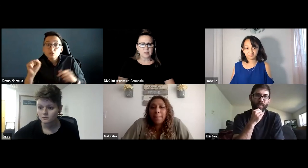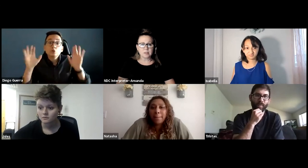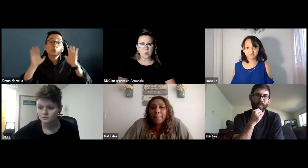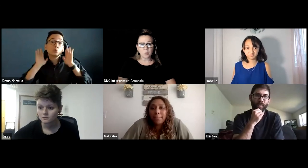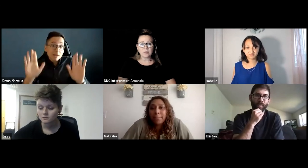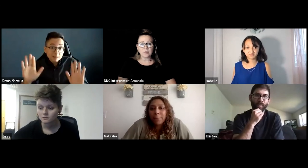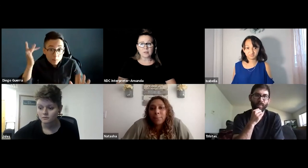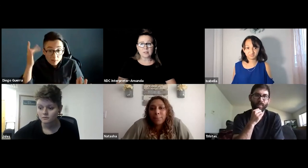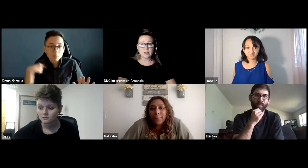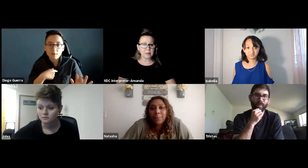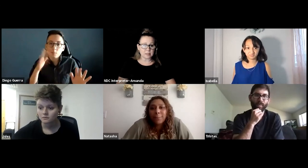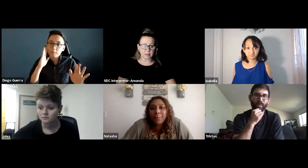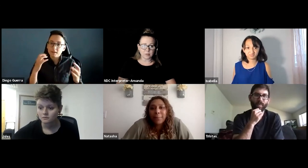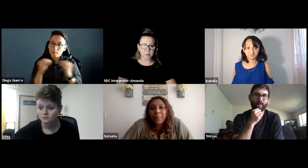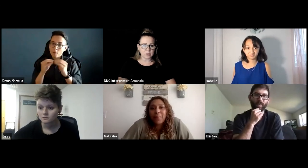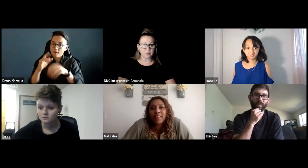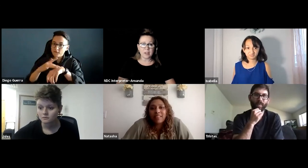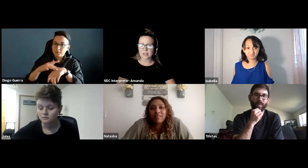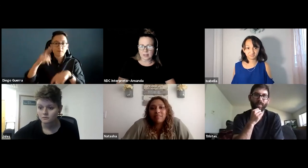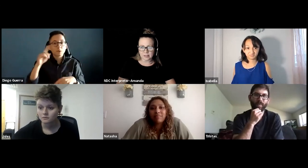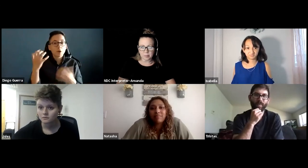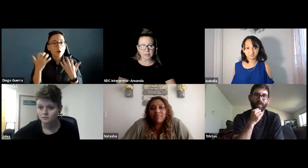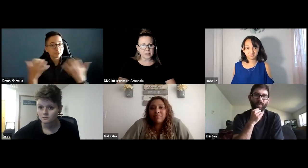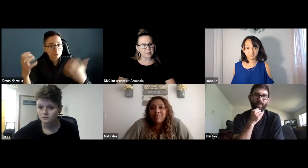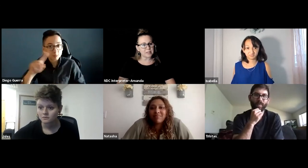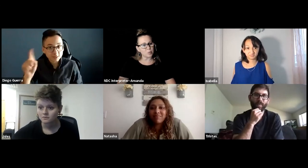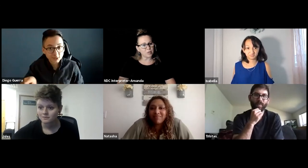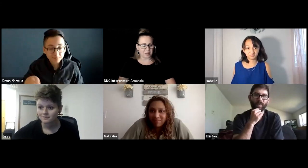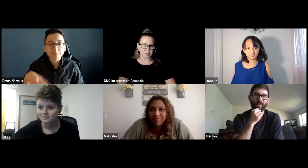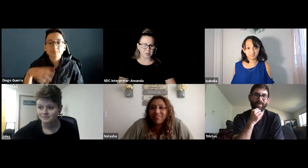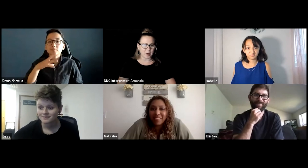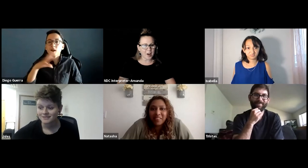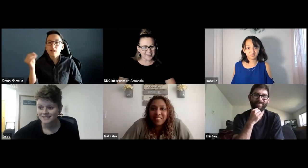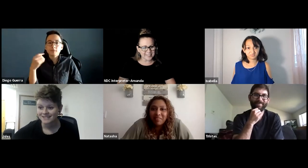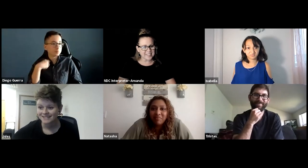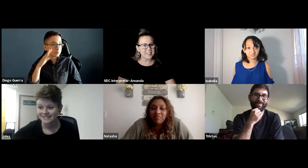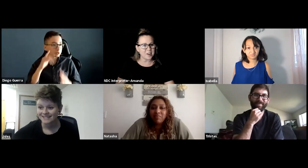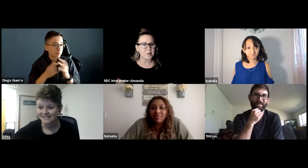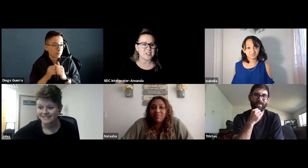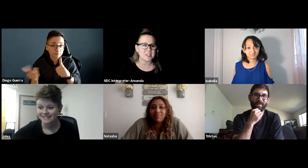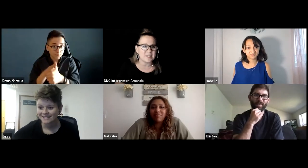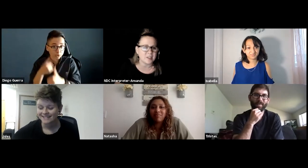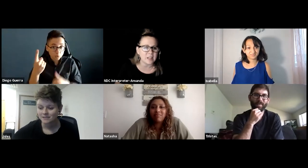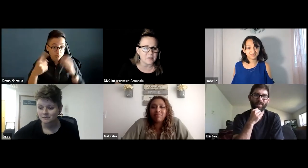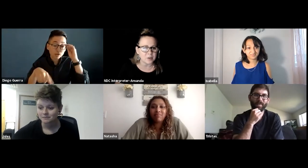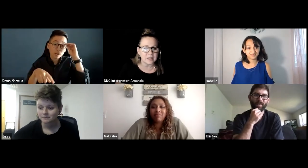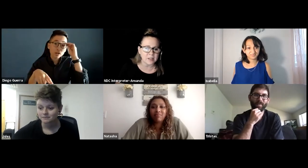So we have ten minutes left, which is fantastic because that makes us more available to our audience and their questions here live during the event.